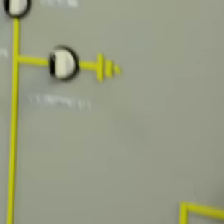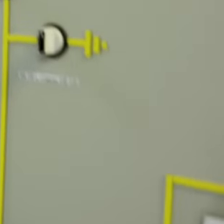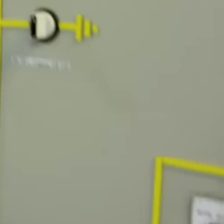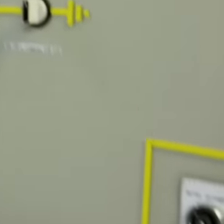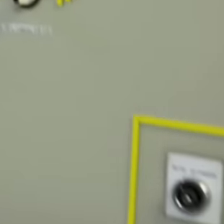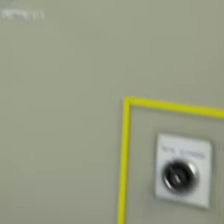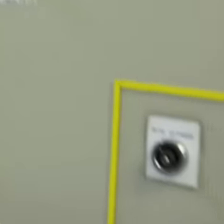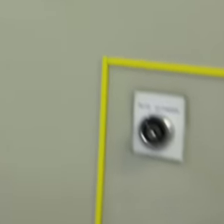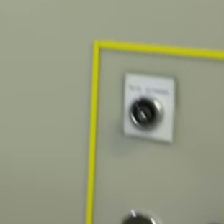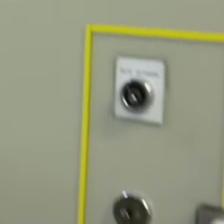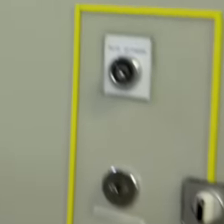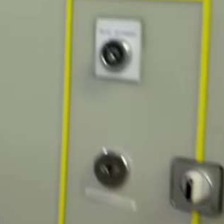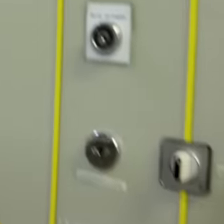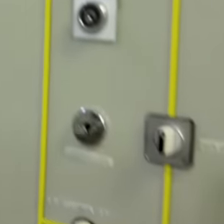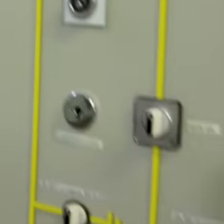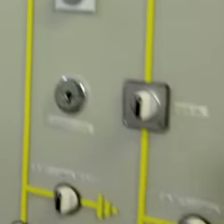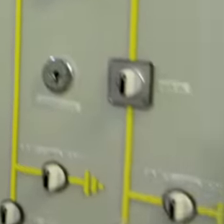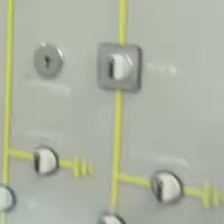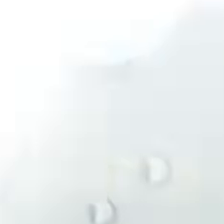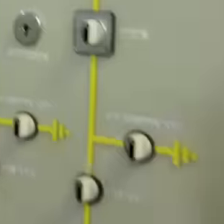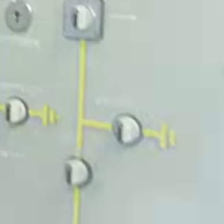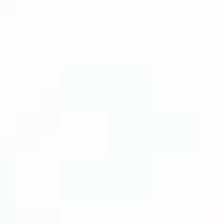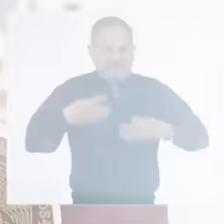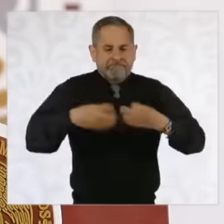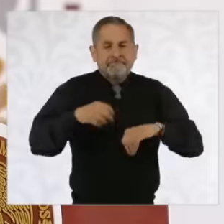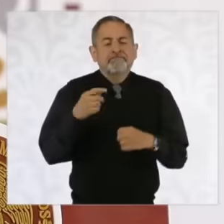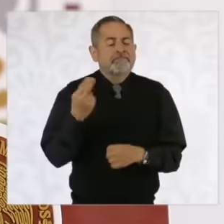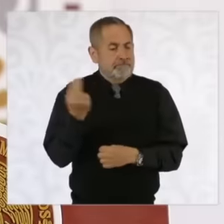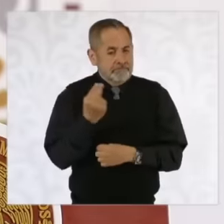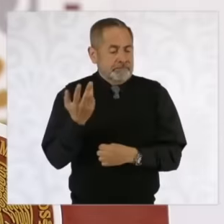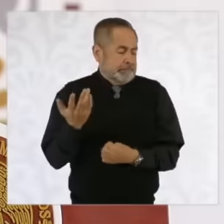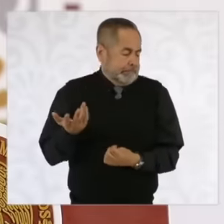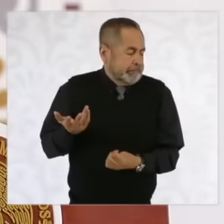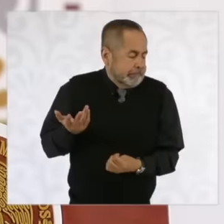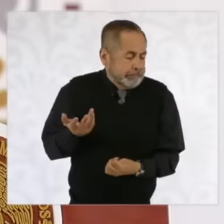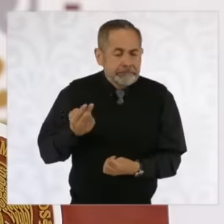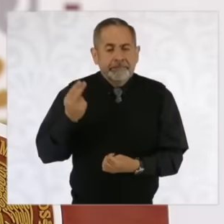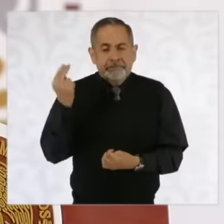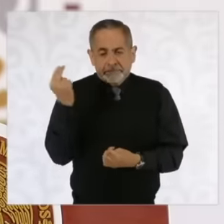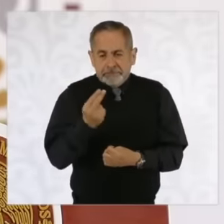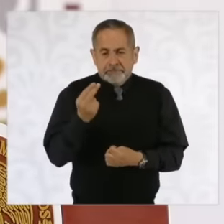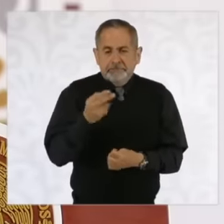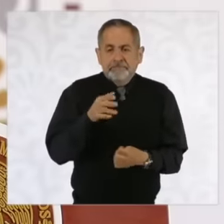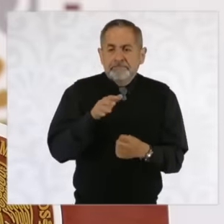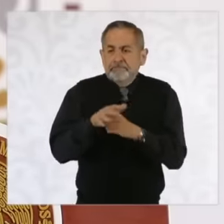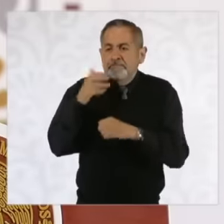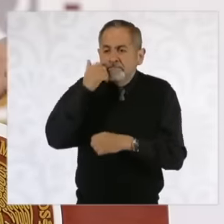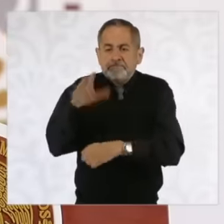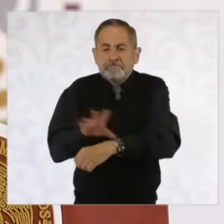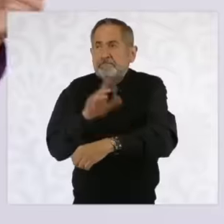electrical energy in this light the president of Mexico has said that she will not allow